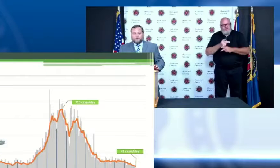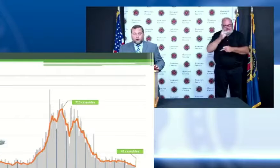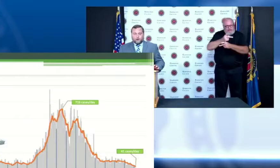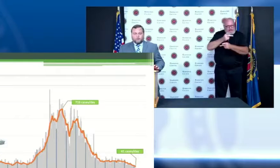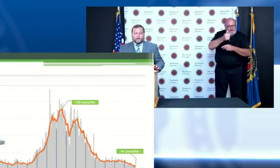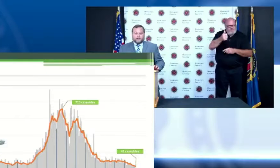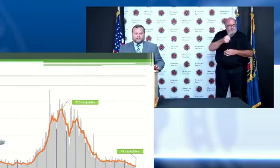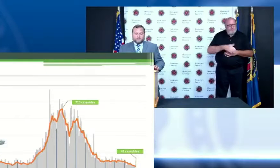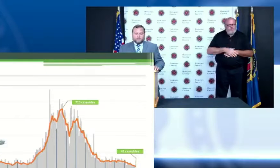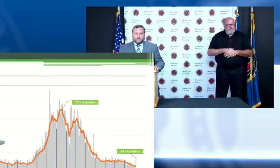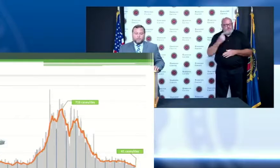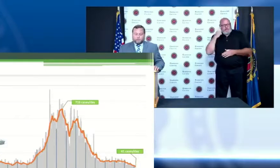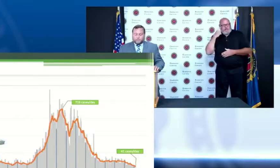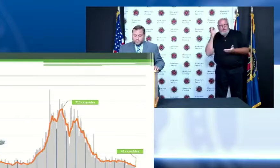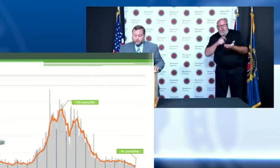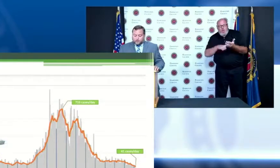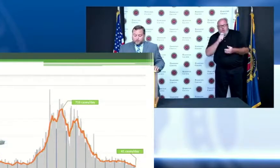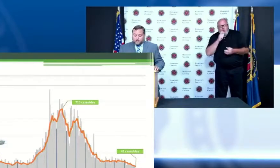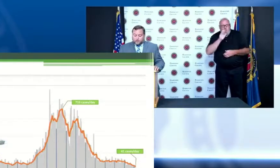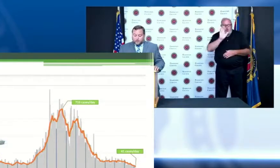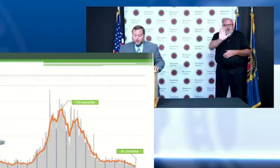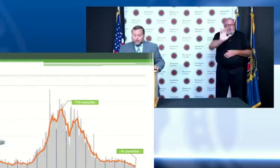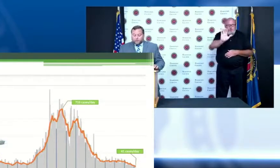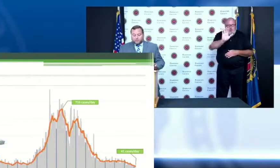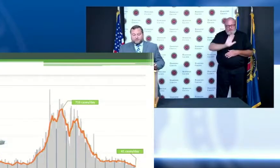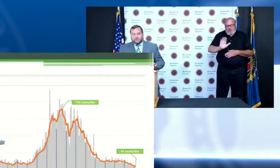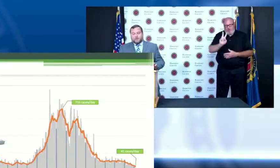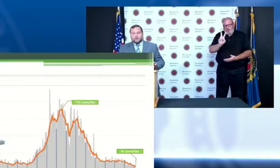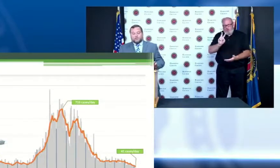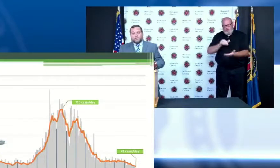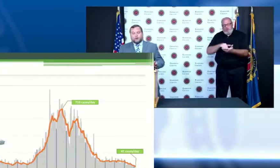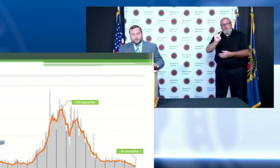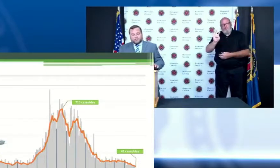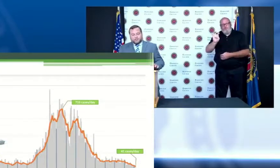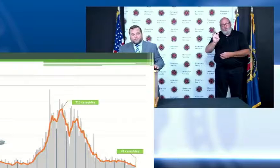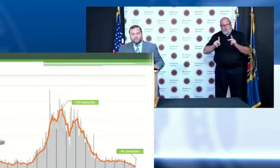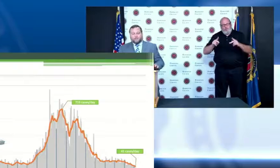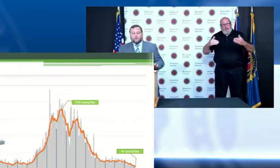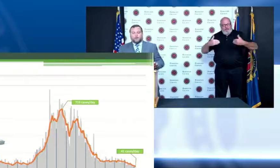400 cases of Covid within our community so we still need to just be cautious we still need